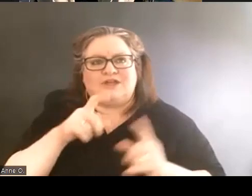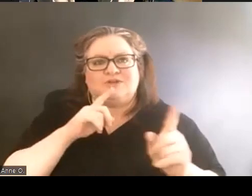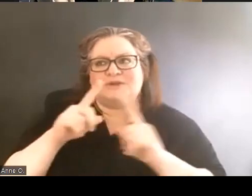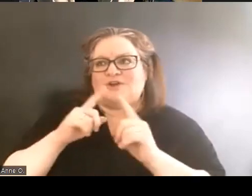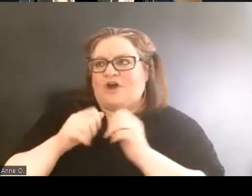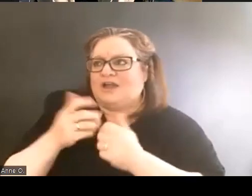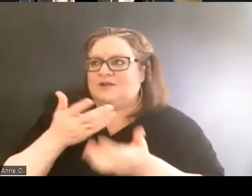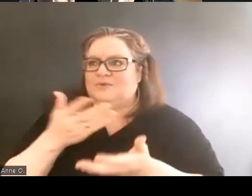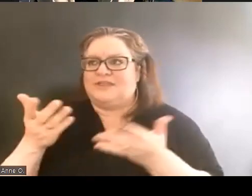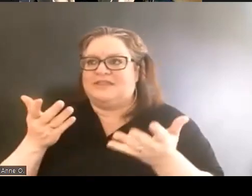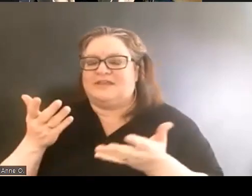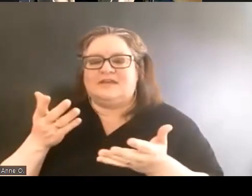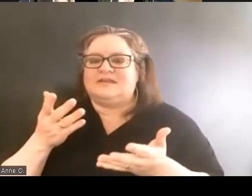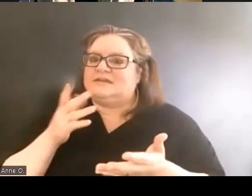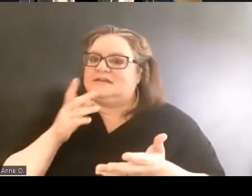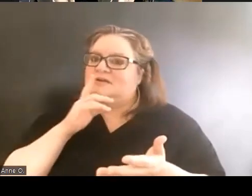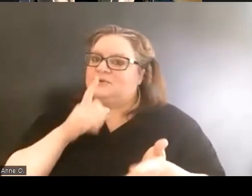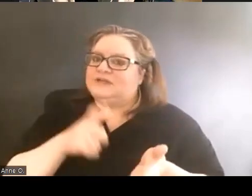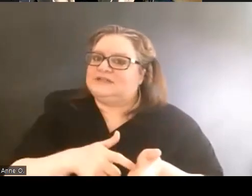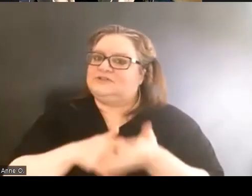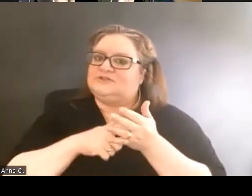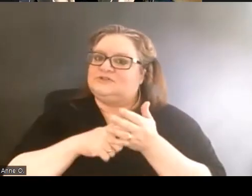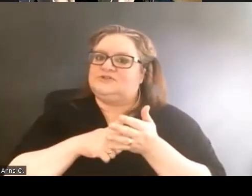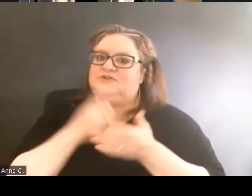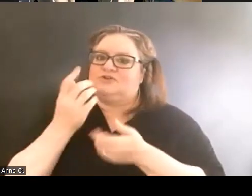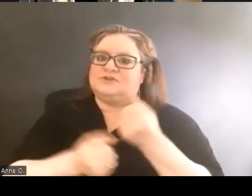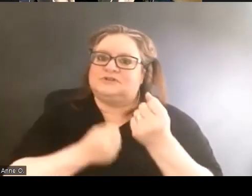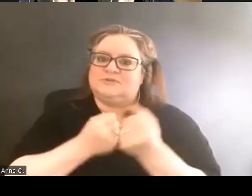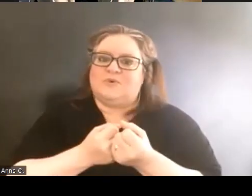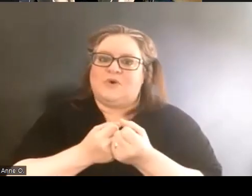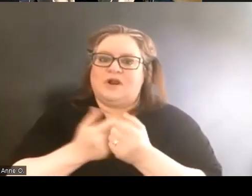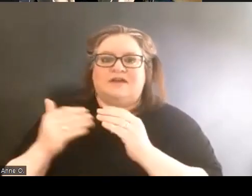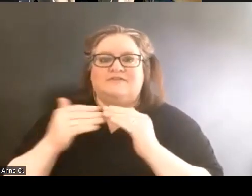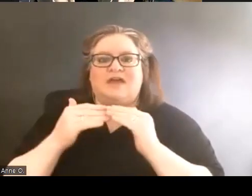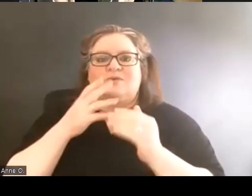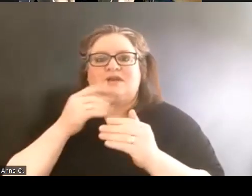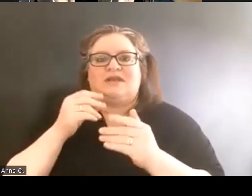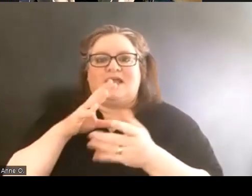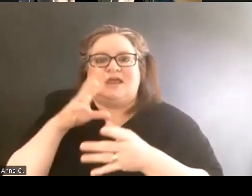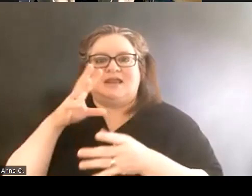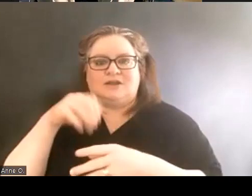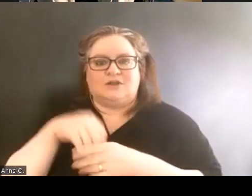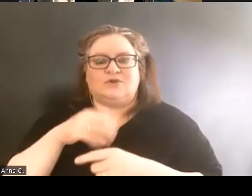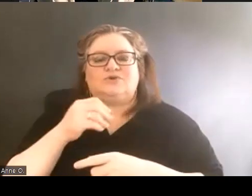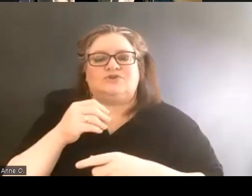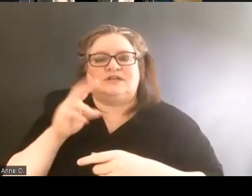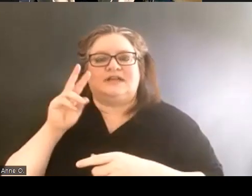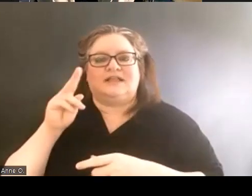So it really took the support of equity and inclusion, the Vice Chancellor of Equity and Inclusion,